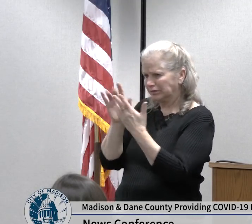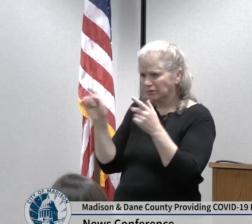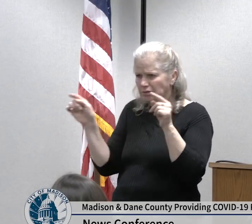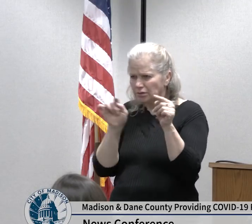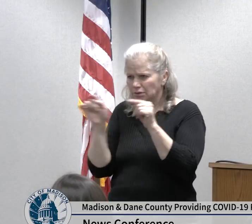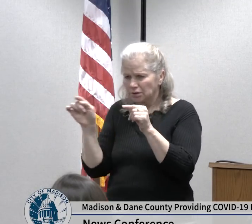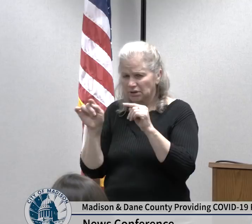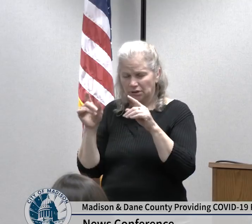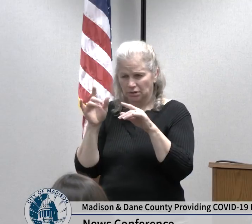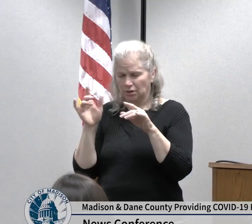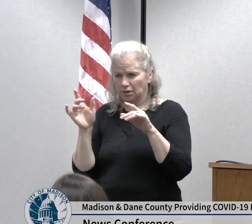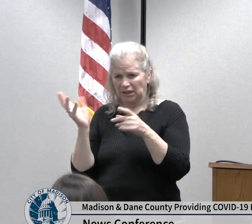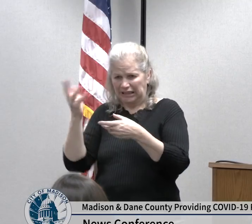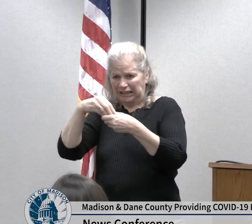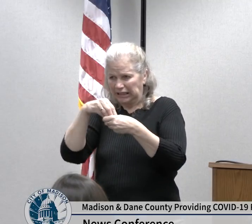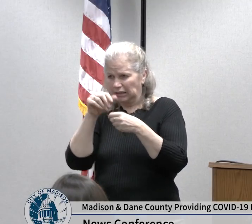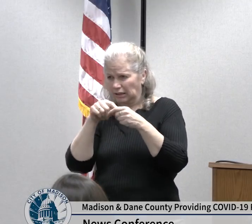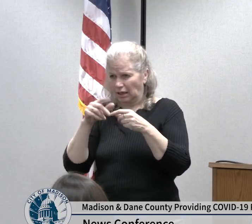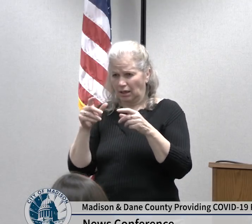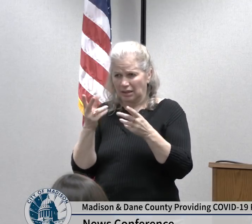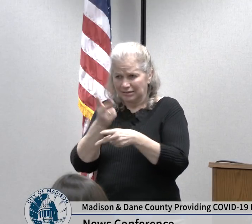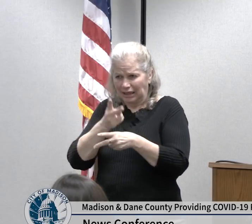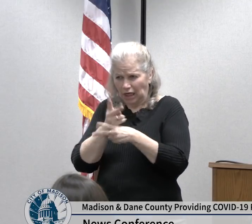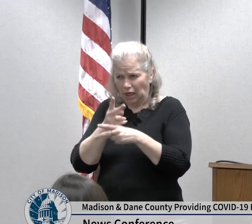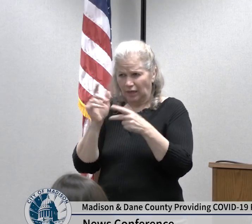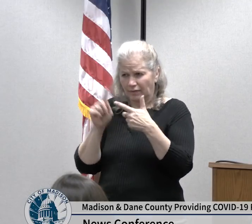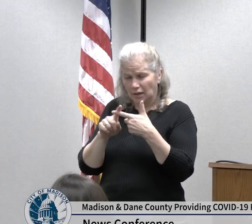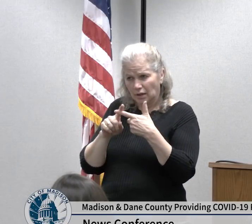consistent with an acute respiratory illness may be tested in a more